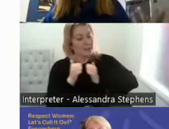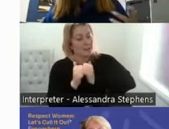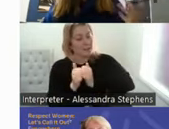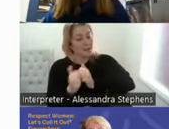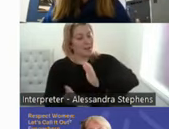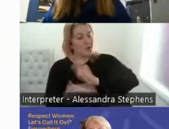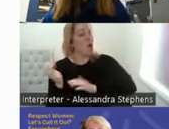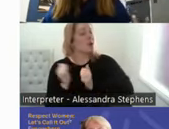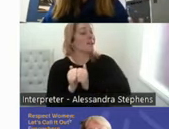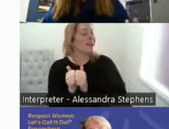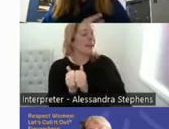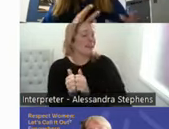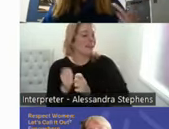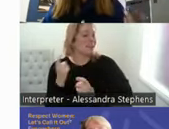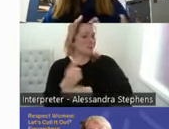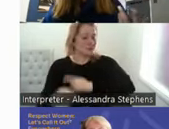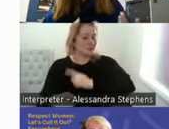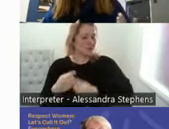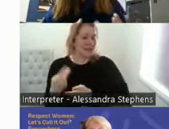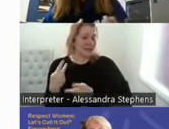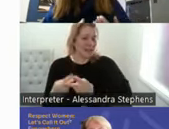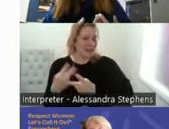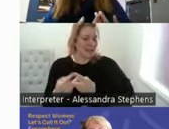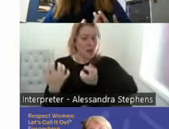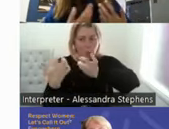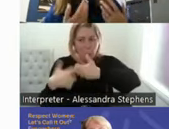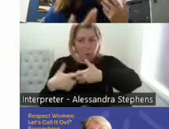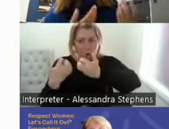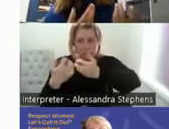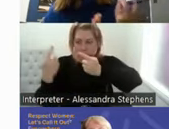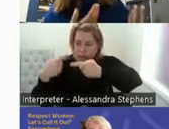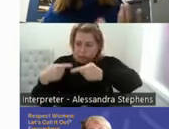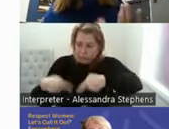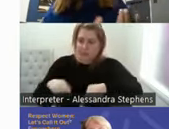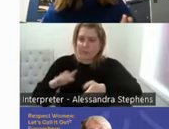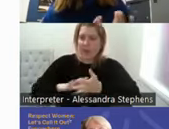date and they talked about sex and they worked out ways of basically keeping the pilot light